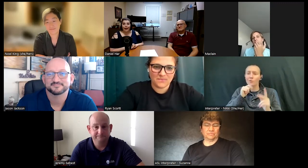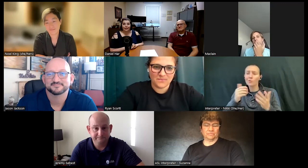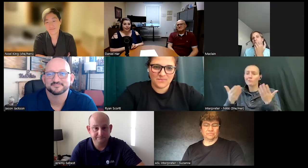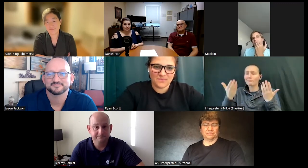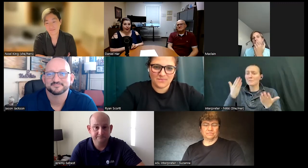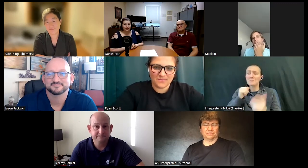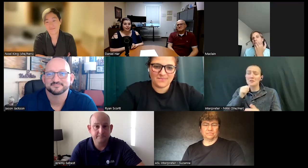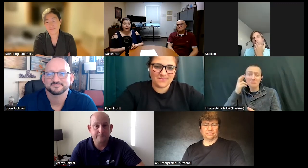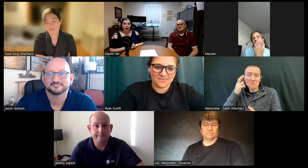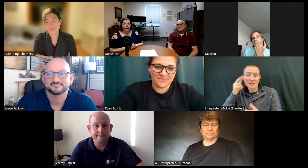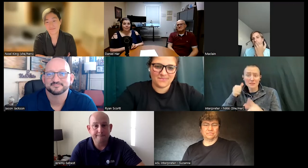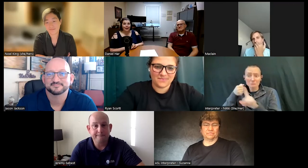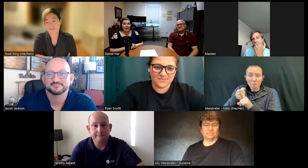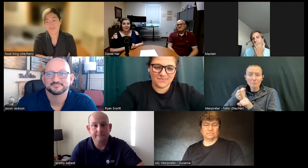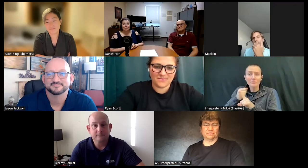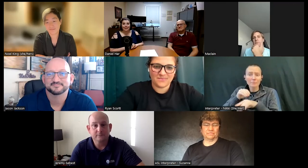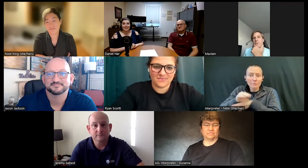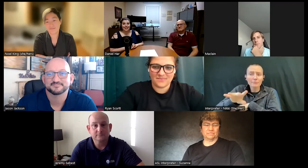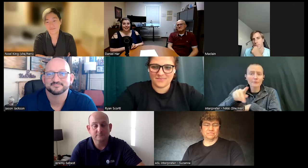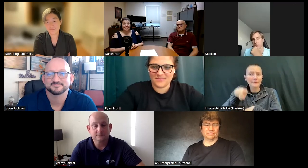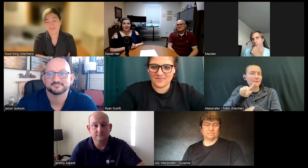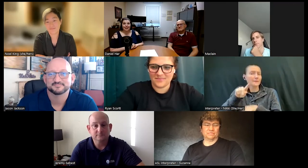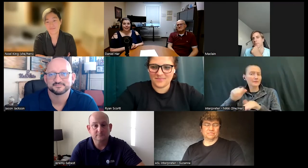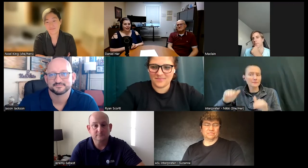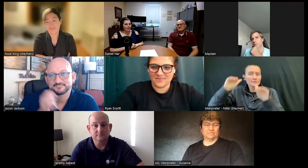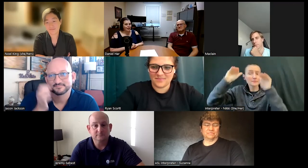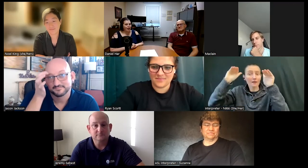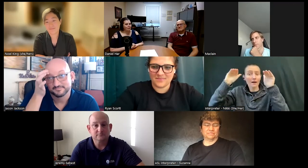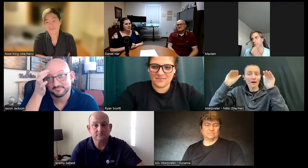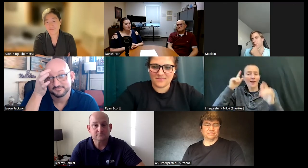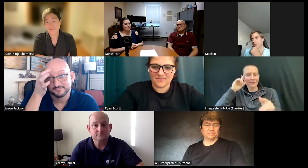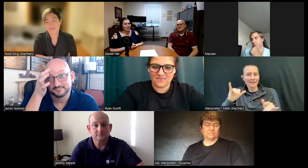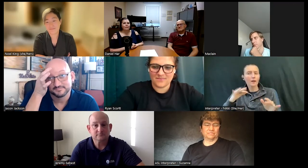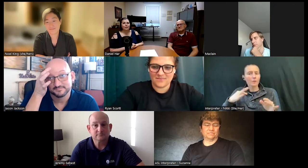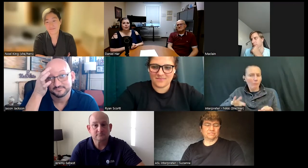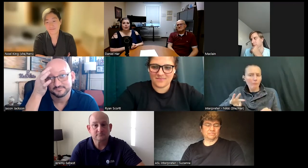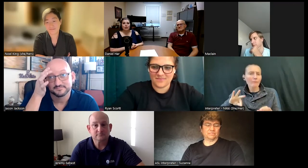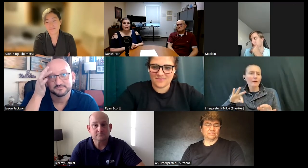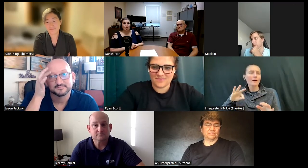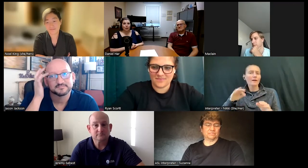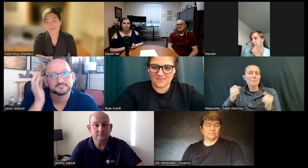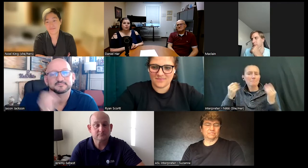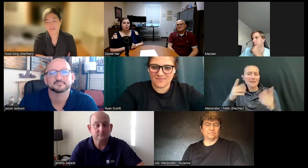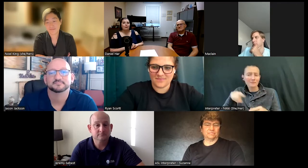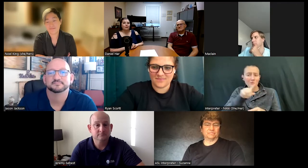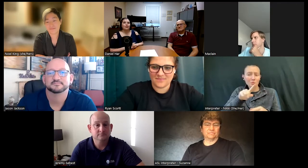they had an impact um and that's the best thing is that I think a lot of people a lot of Youth especially are looking for role models